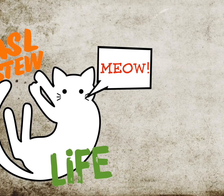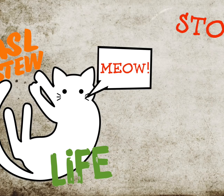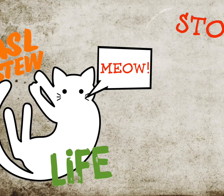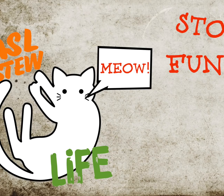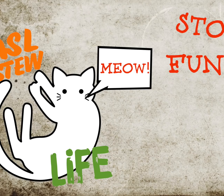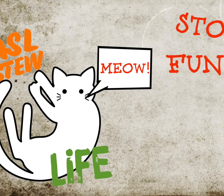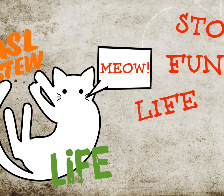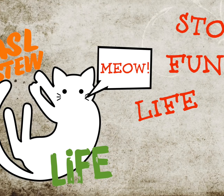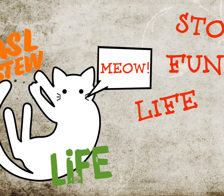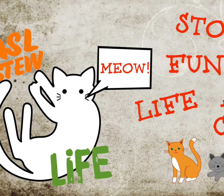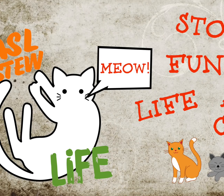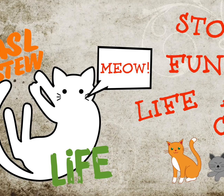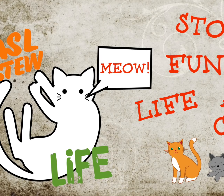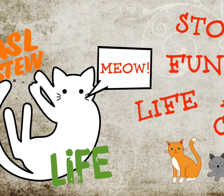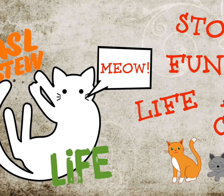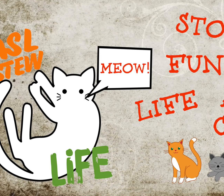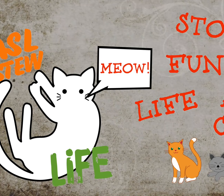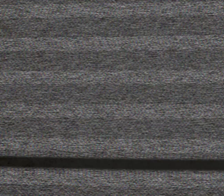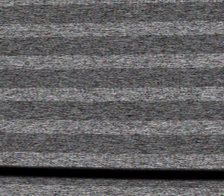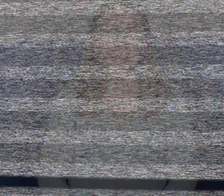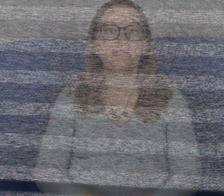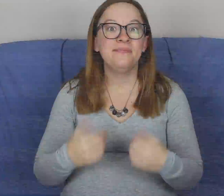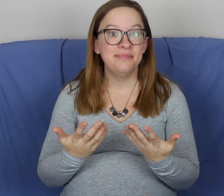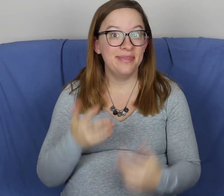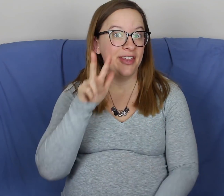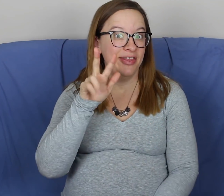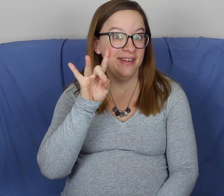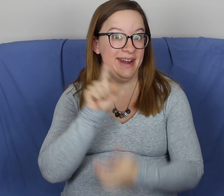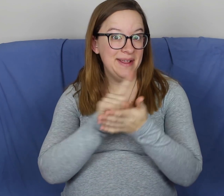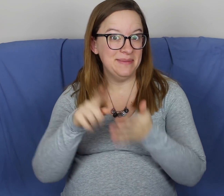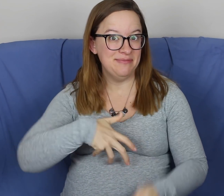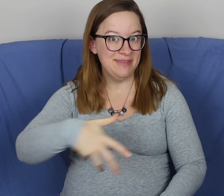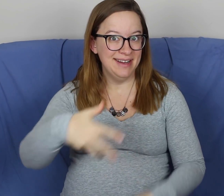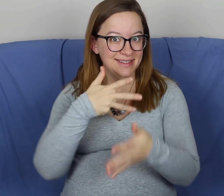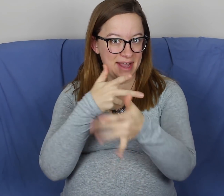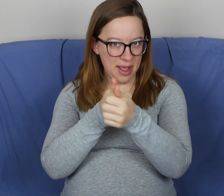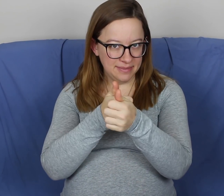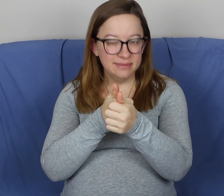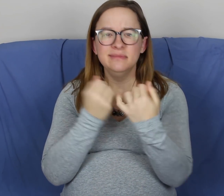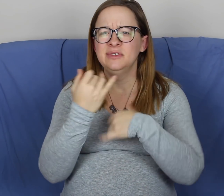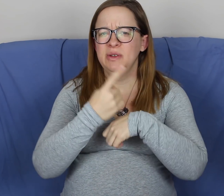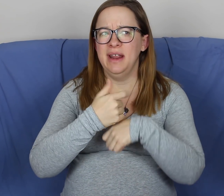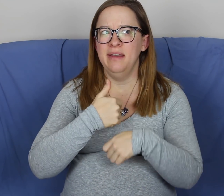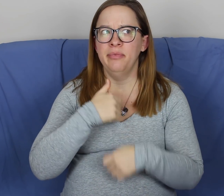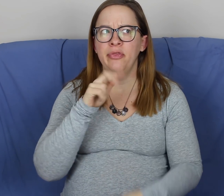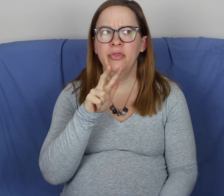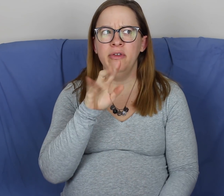(cat meow) deck the halls So, 38 weeks pregnancy update.